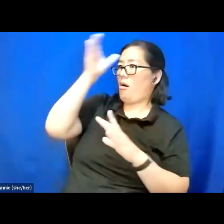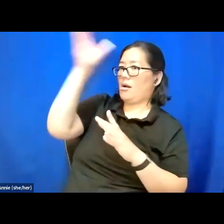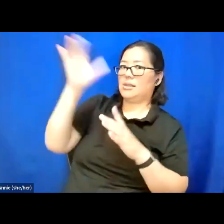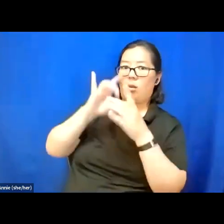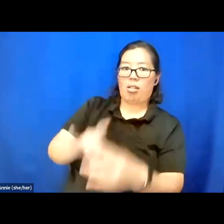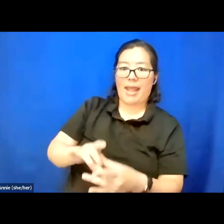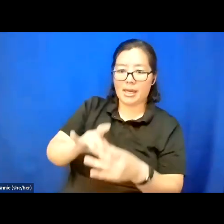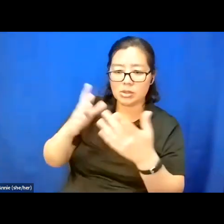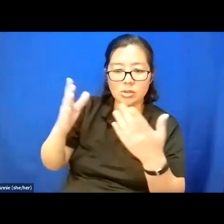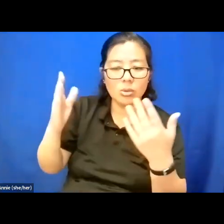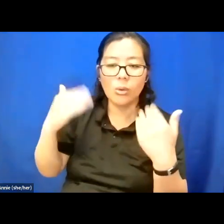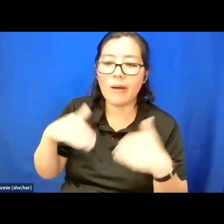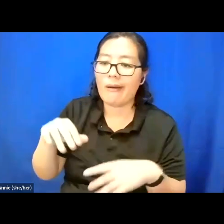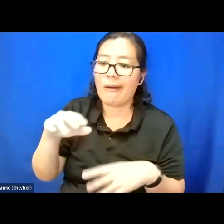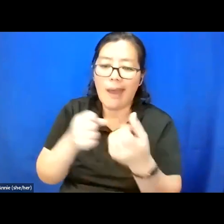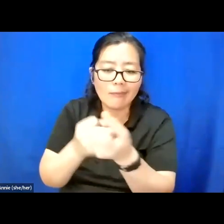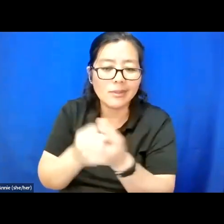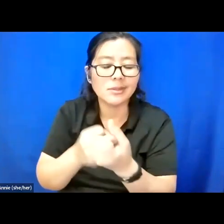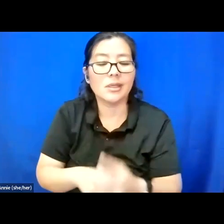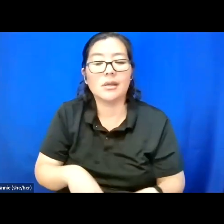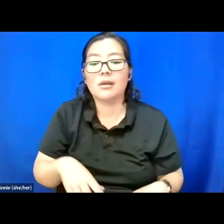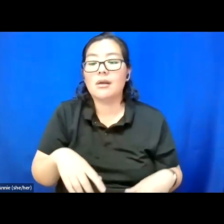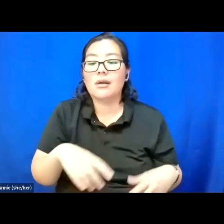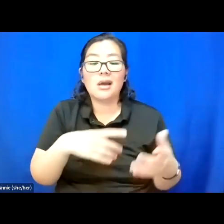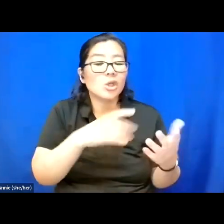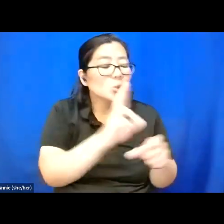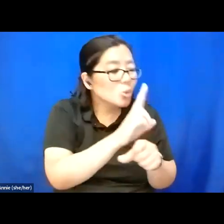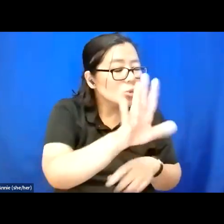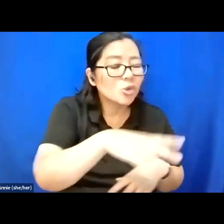Talk in your native language about disability advocacy because that matters.